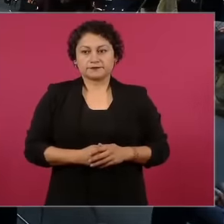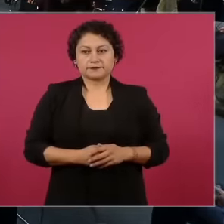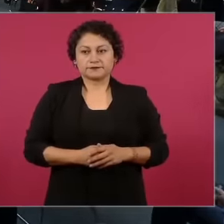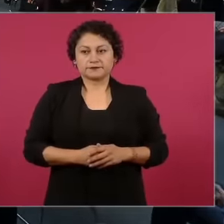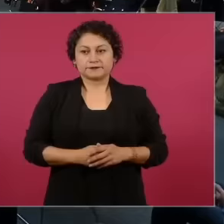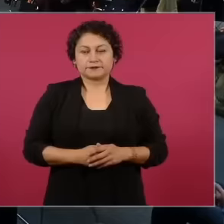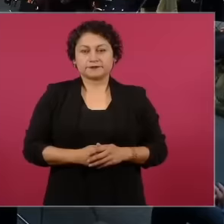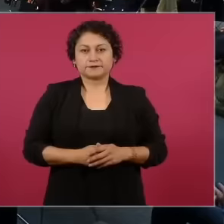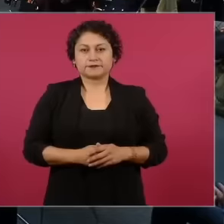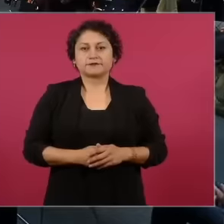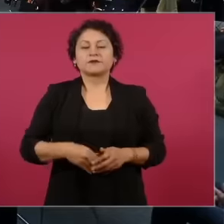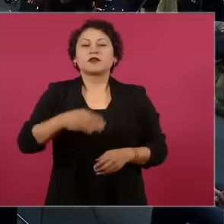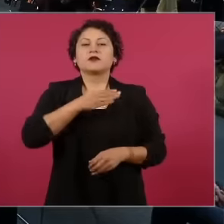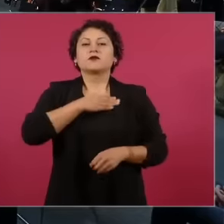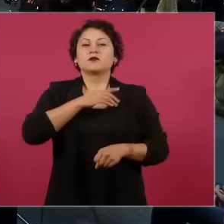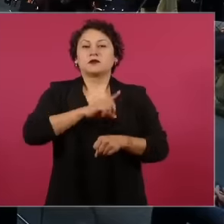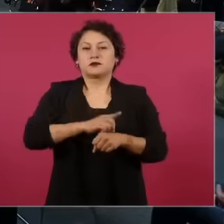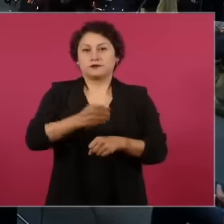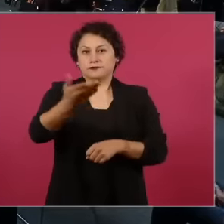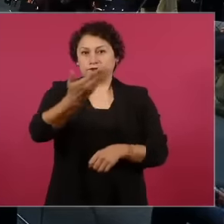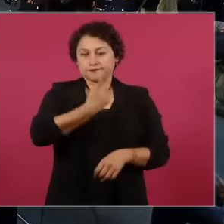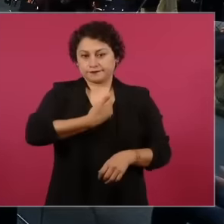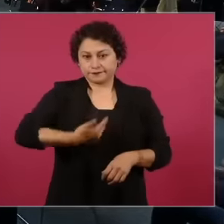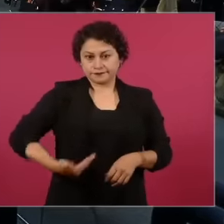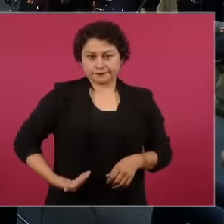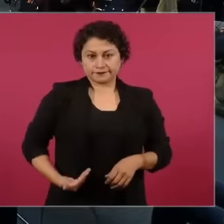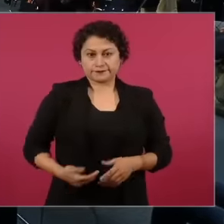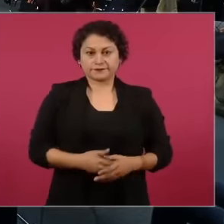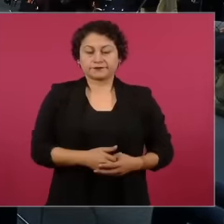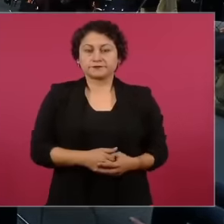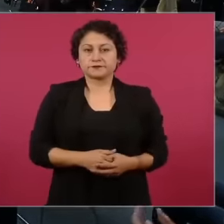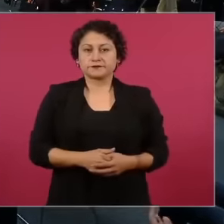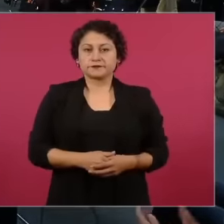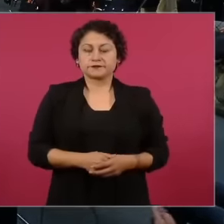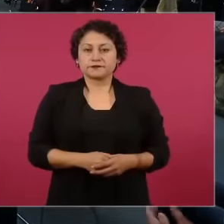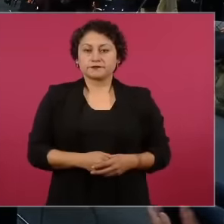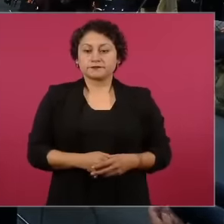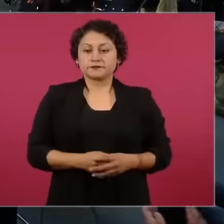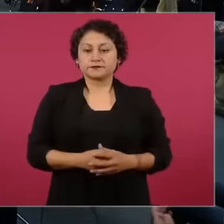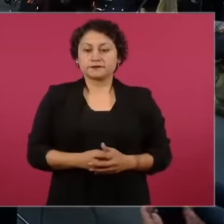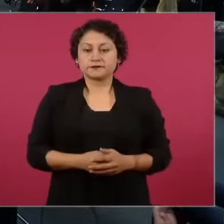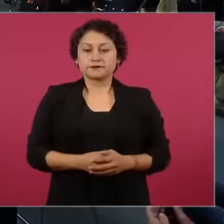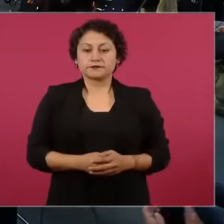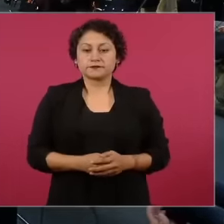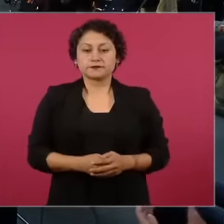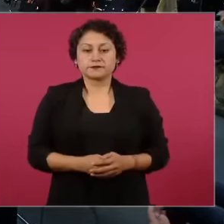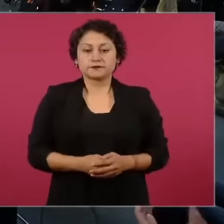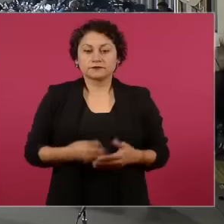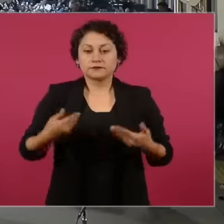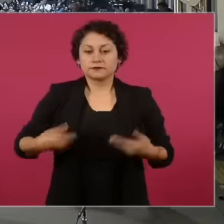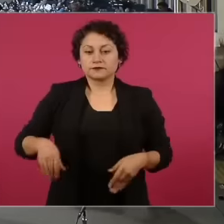Good morning president I am Vicente Serrano host of uncensored